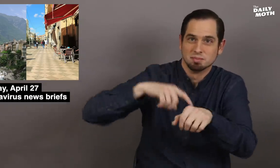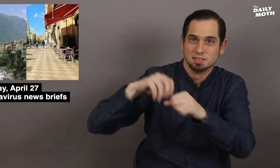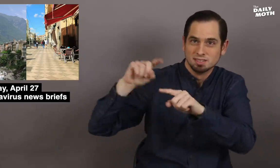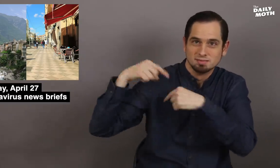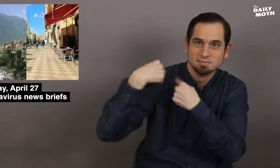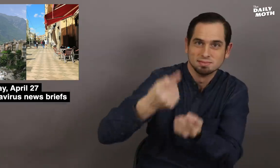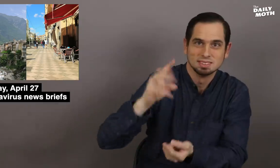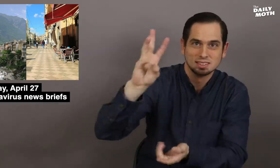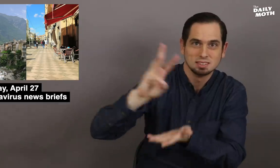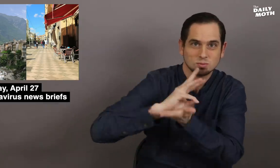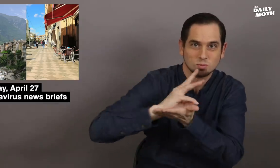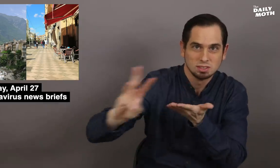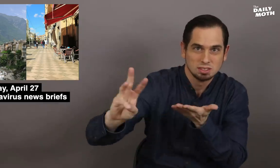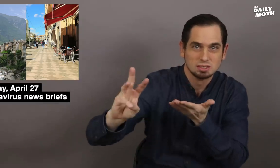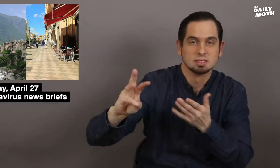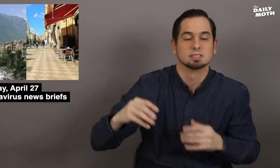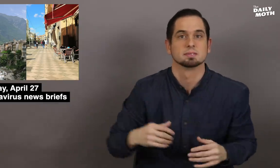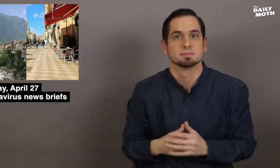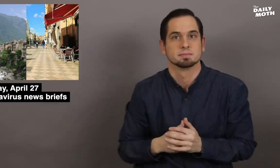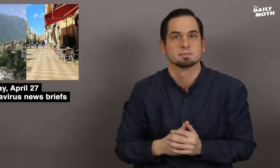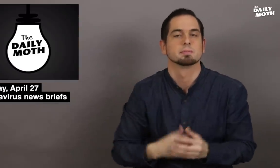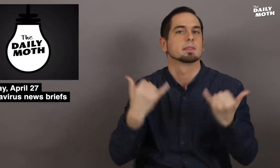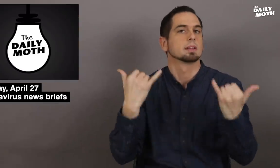the first time in six weeks.